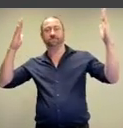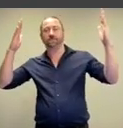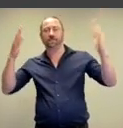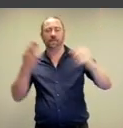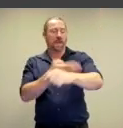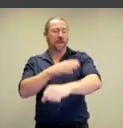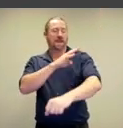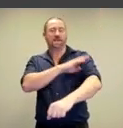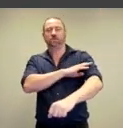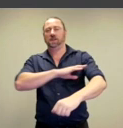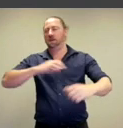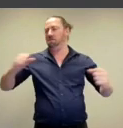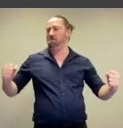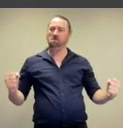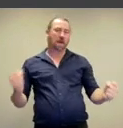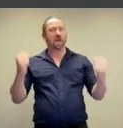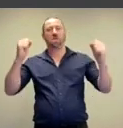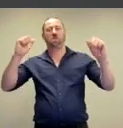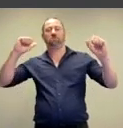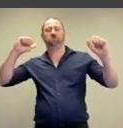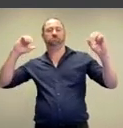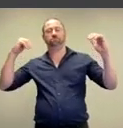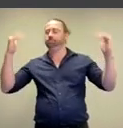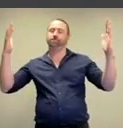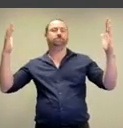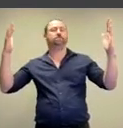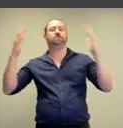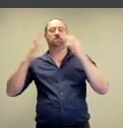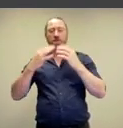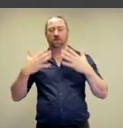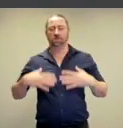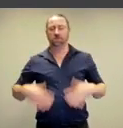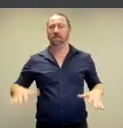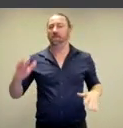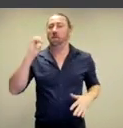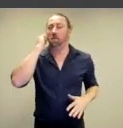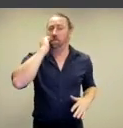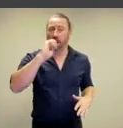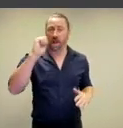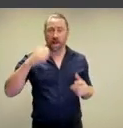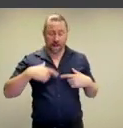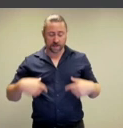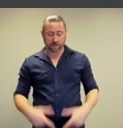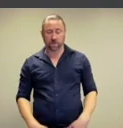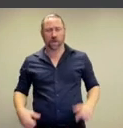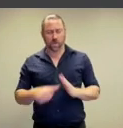ebullient pose, full of energy and power